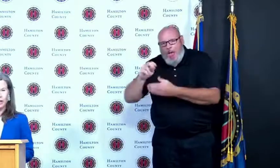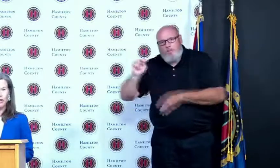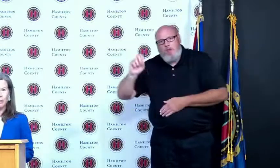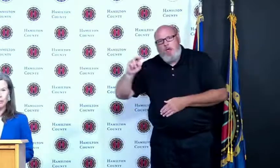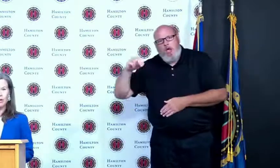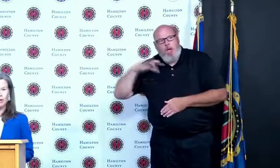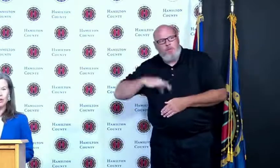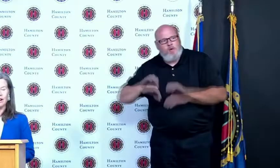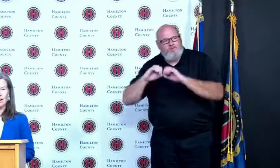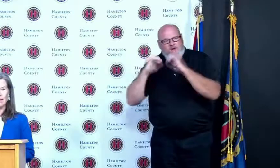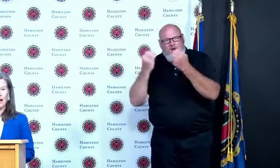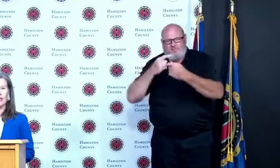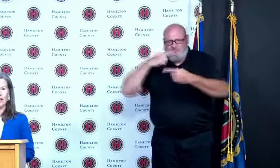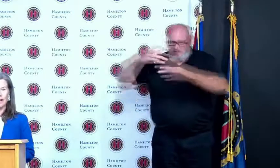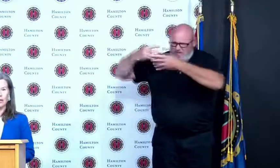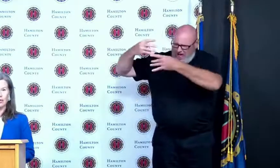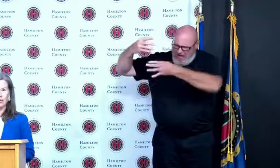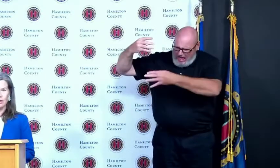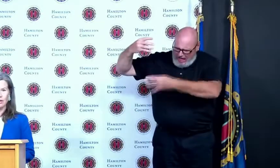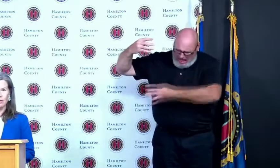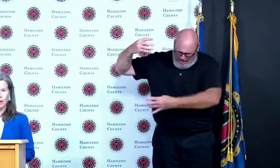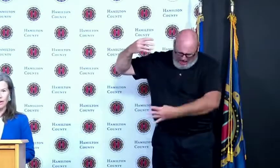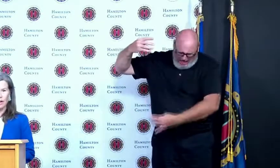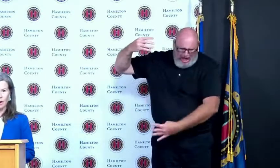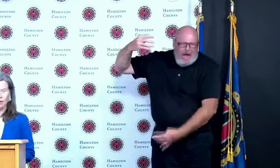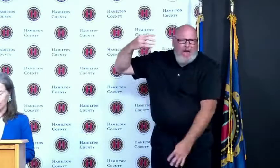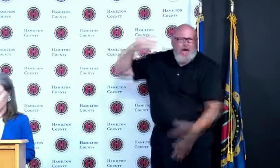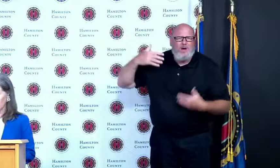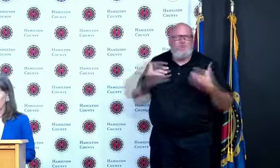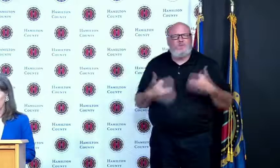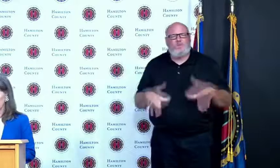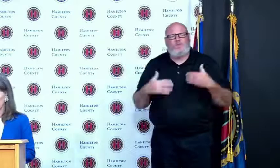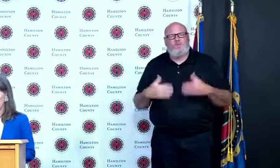are in the middle of allocating those dollars right now through the American Rescue Plan